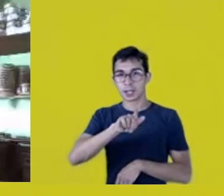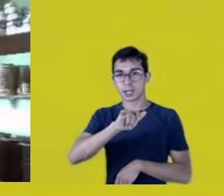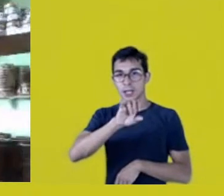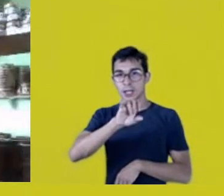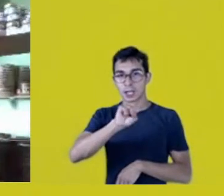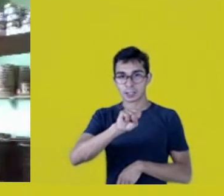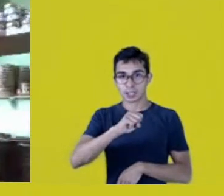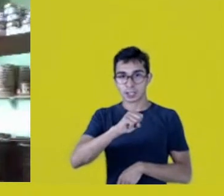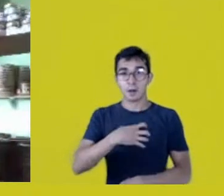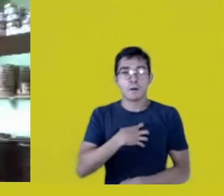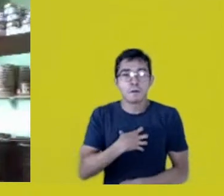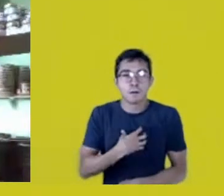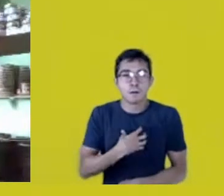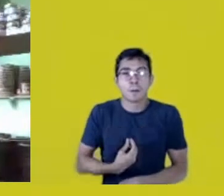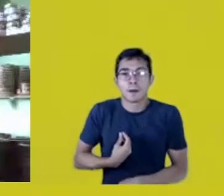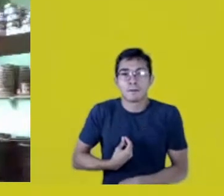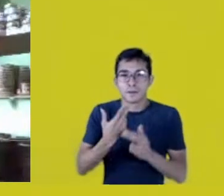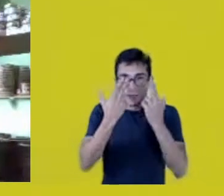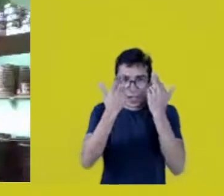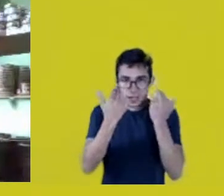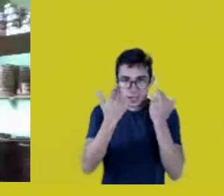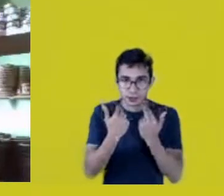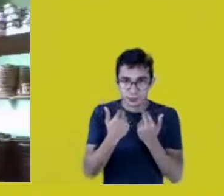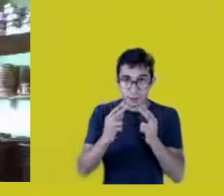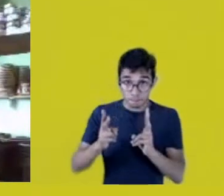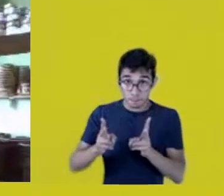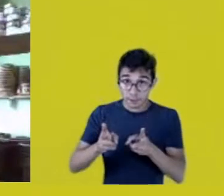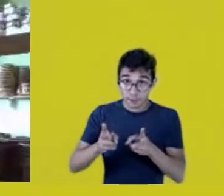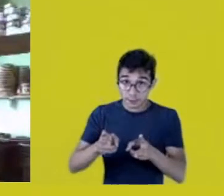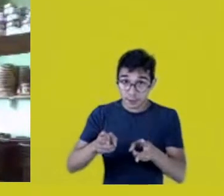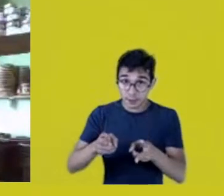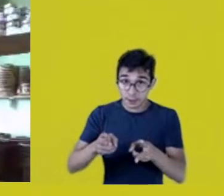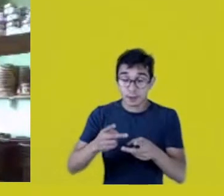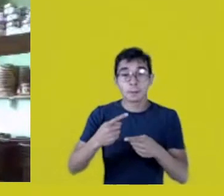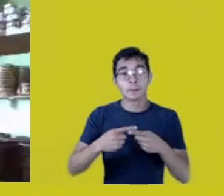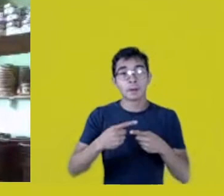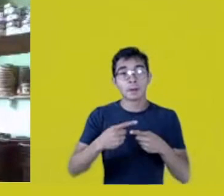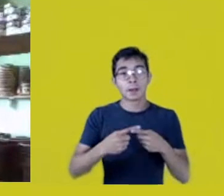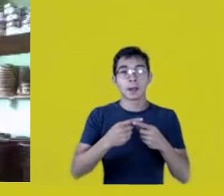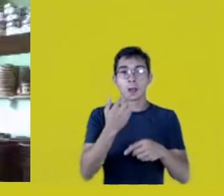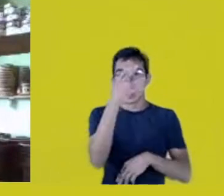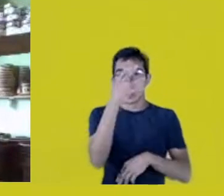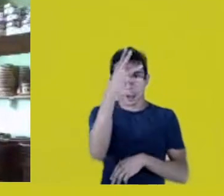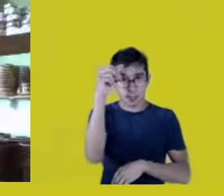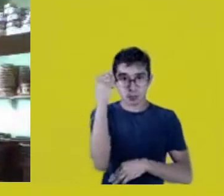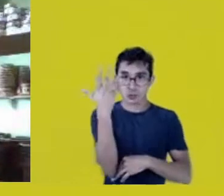because those are processes where Amazon Natives, and Northeast Natives